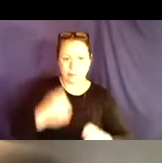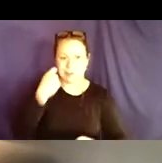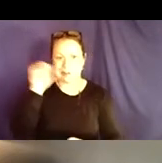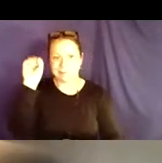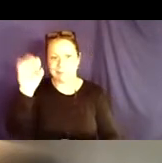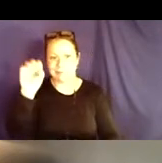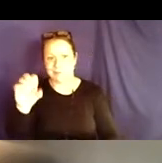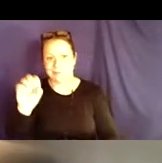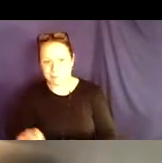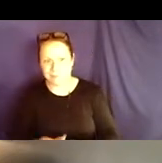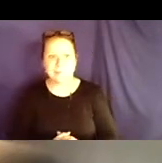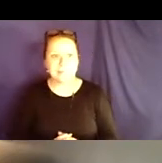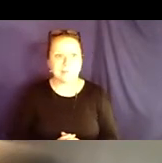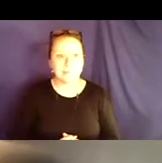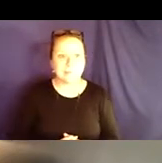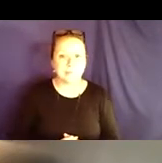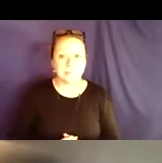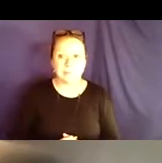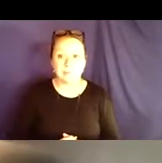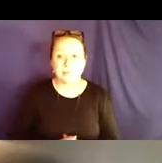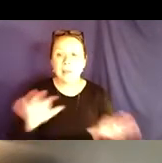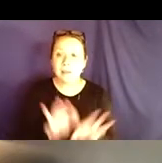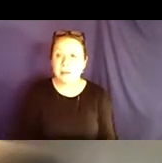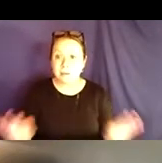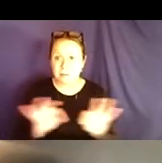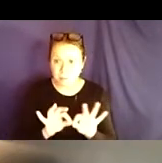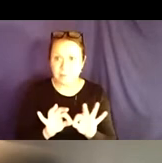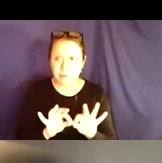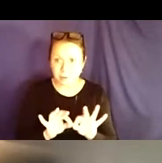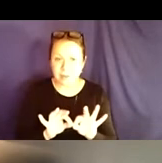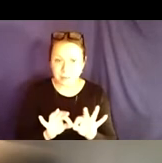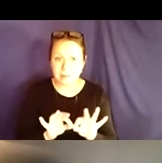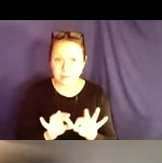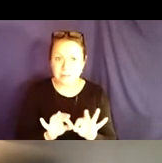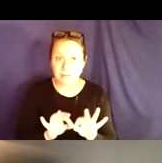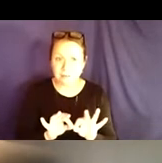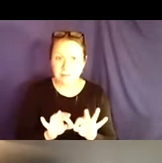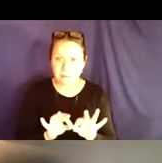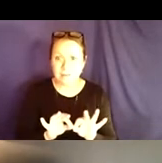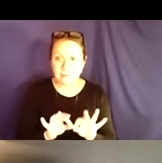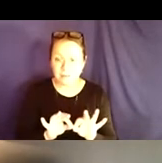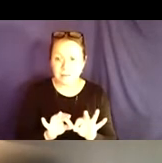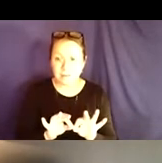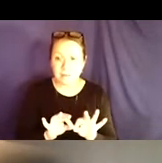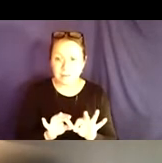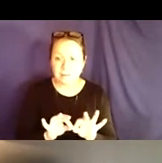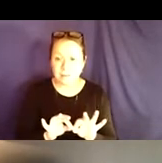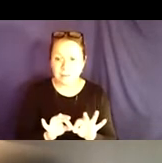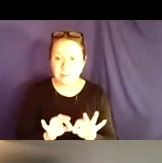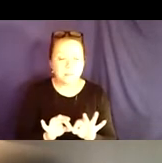some solutions for the problems that we just outlined.